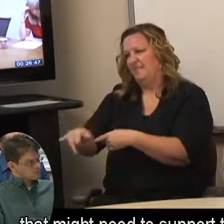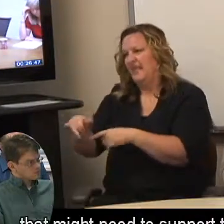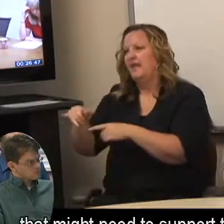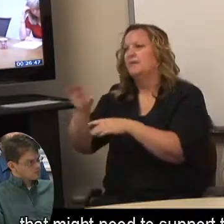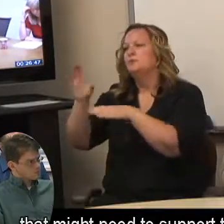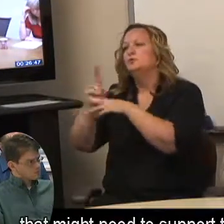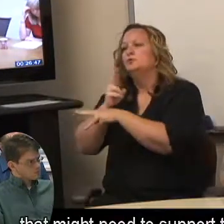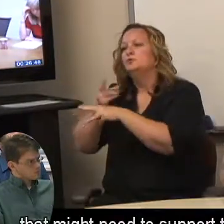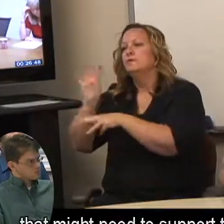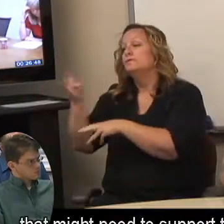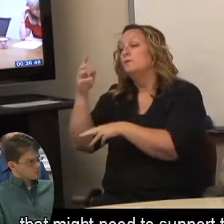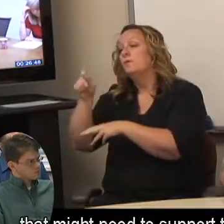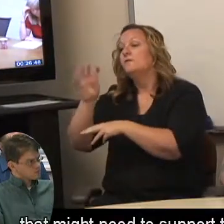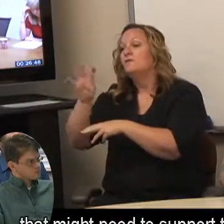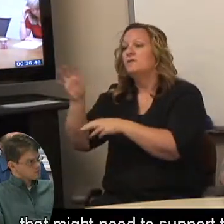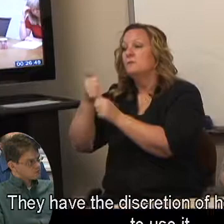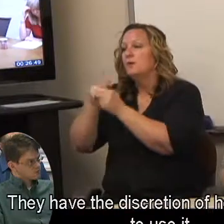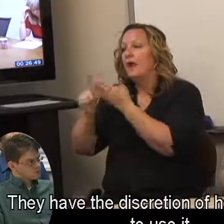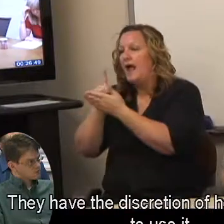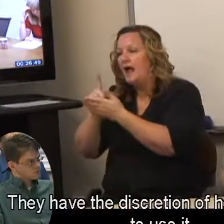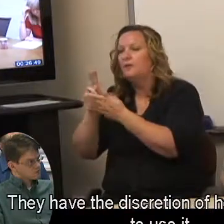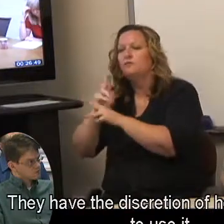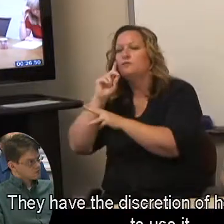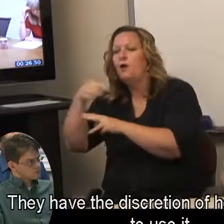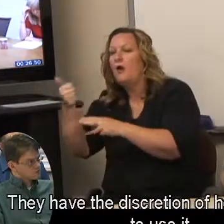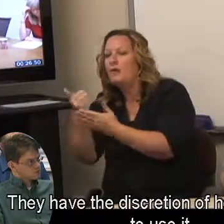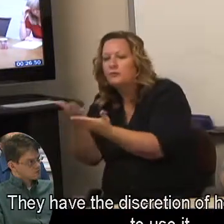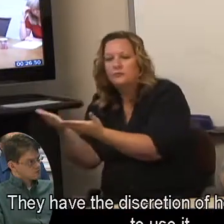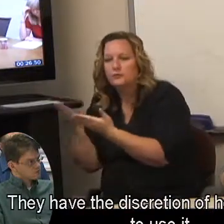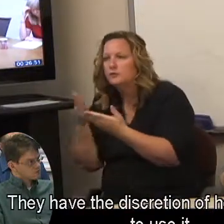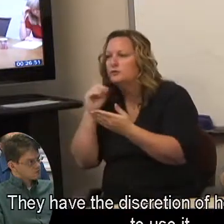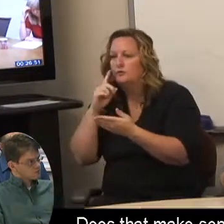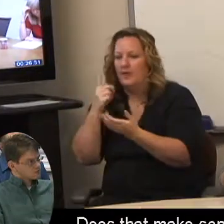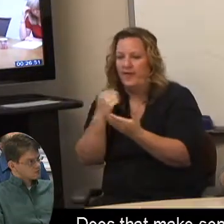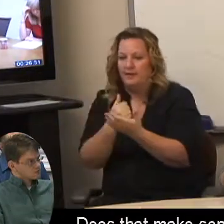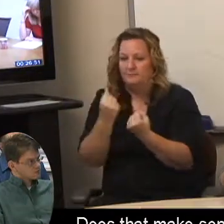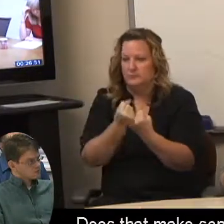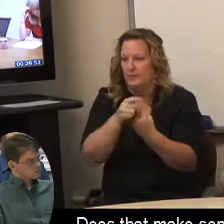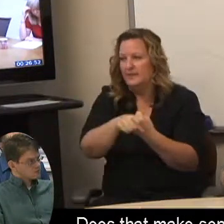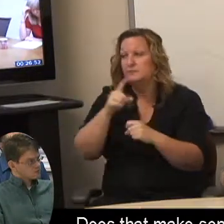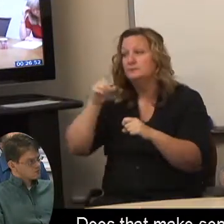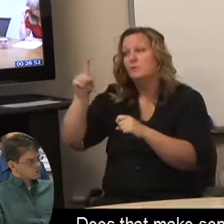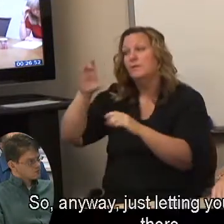that might need to support that person. They have the discretion of how they want to use it. Does that make sense?